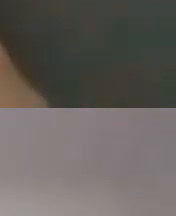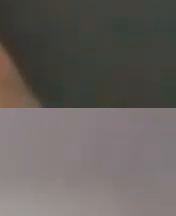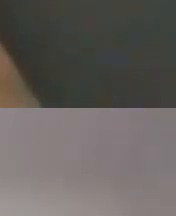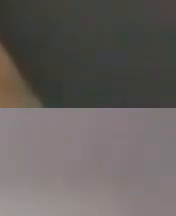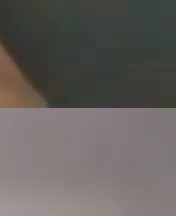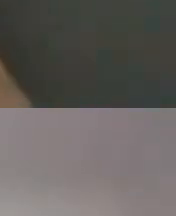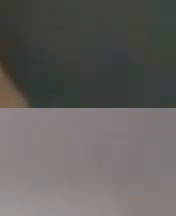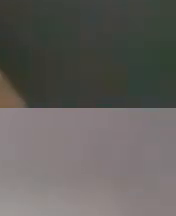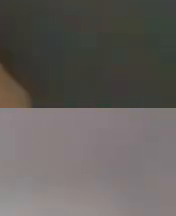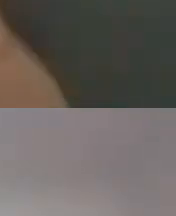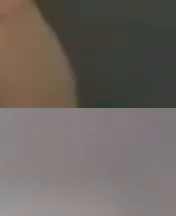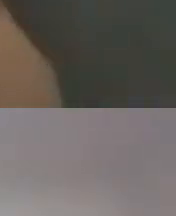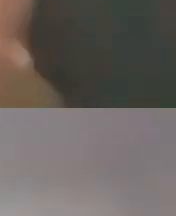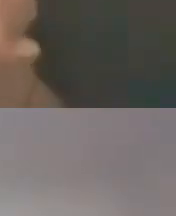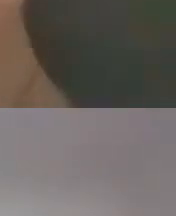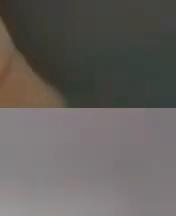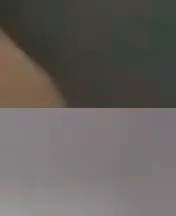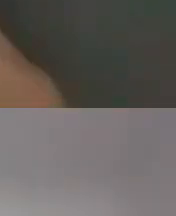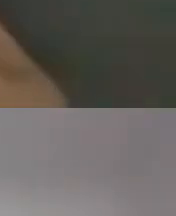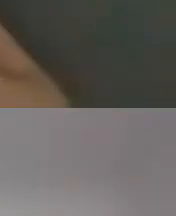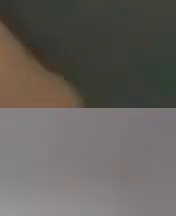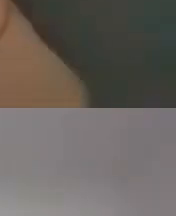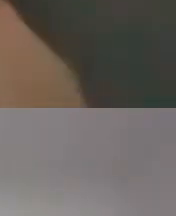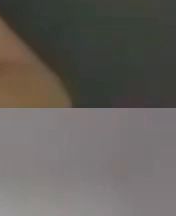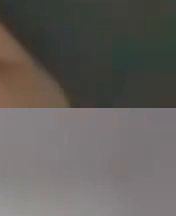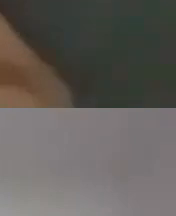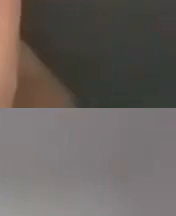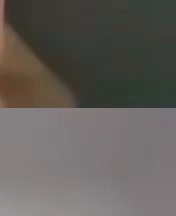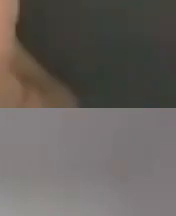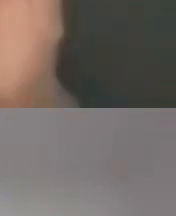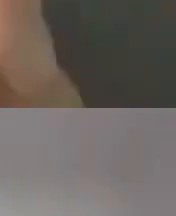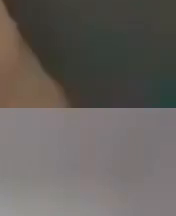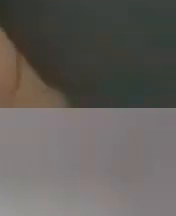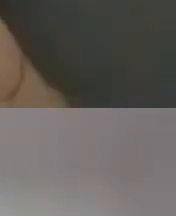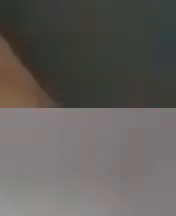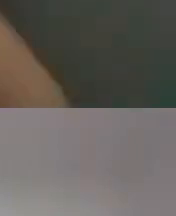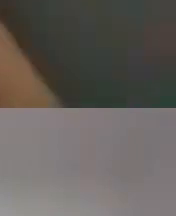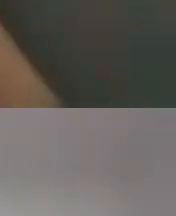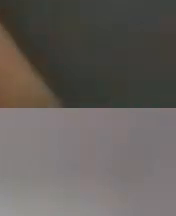definitely we have a whole team of Advocates and attorneys who focus on ensuring that people have